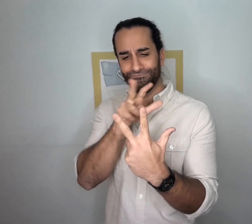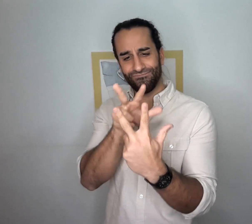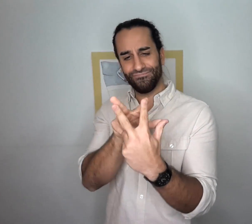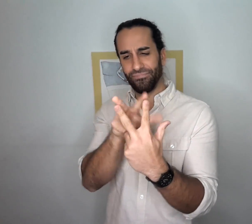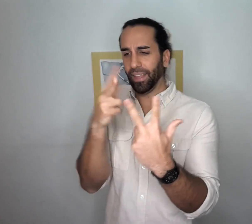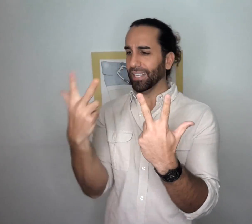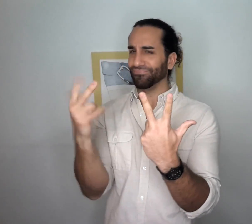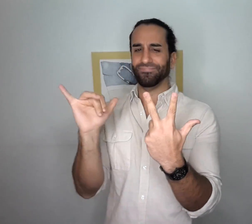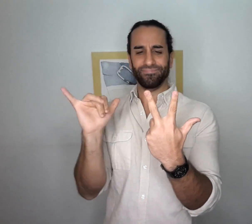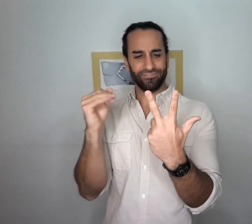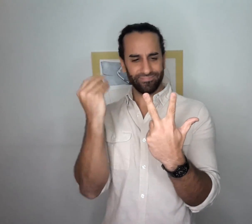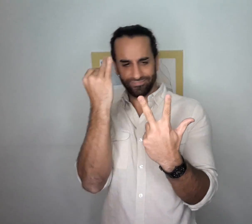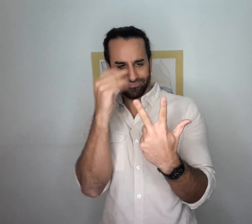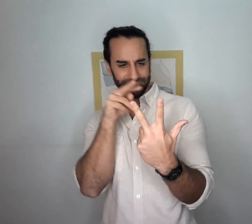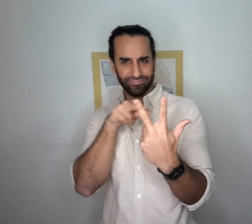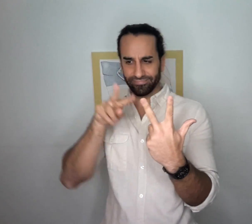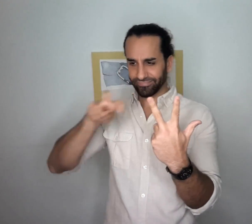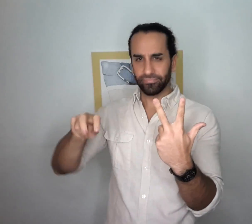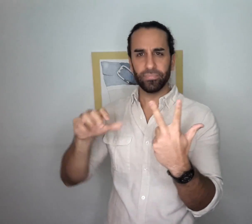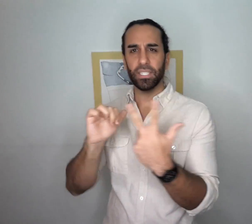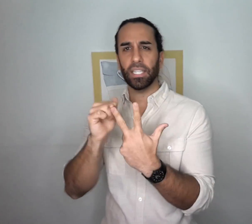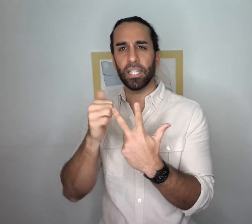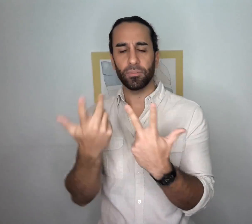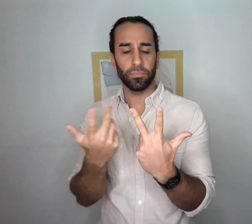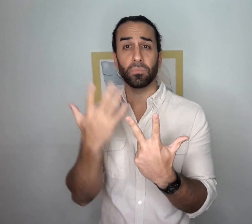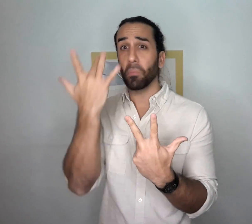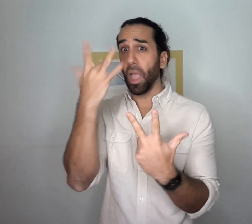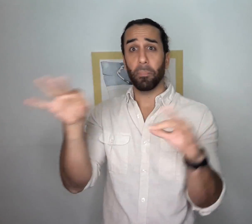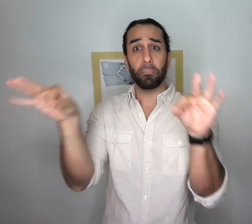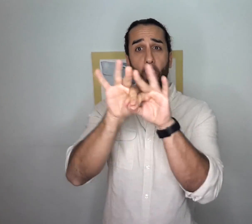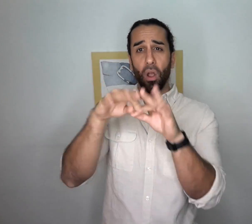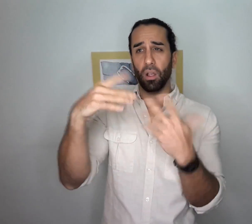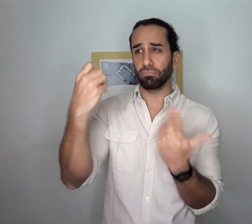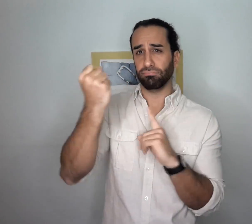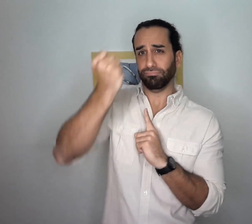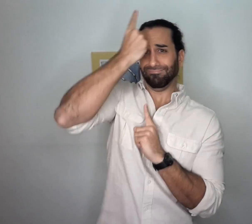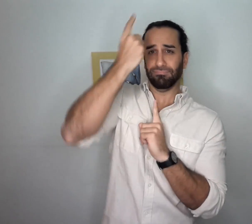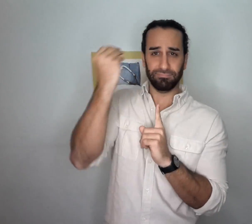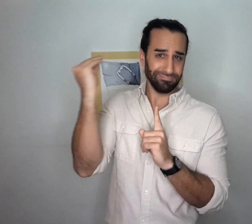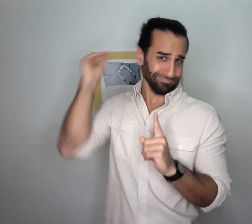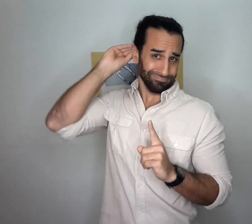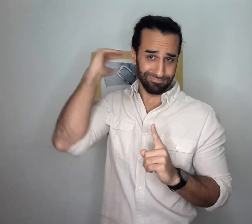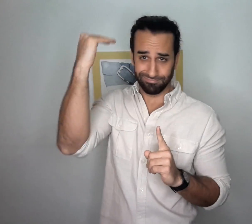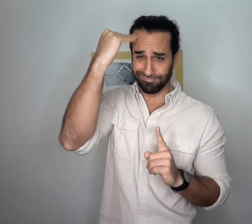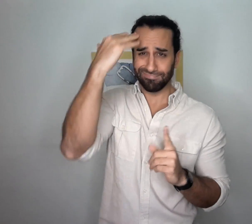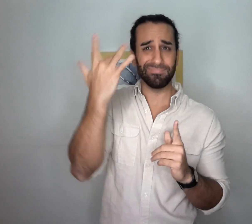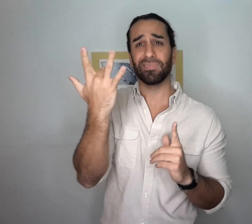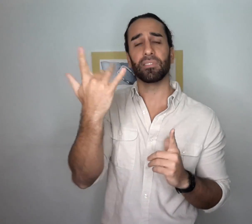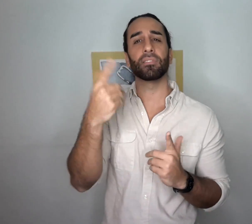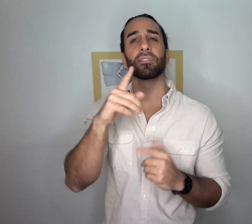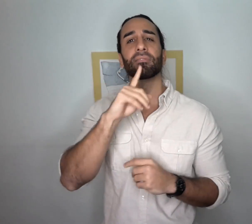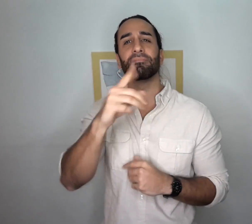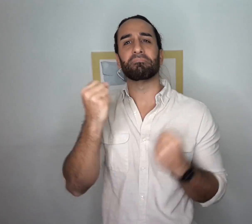So these three stages, or facets are important to be cognizant of because